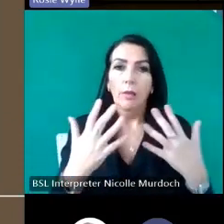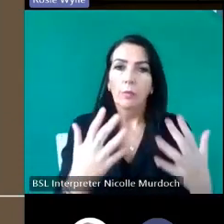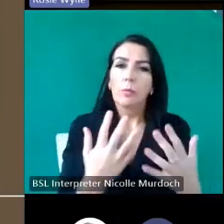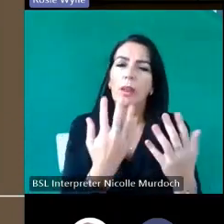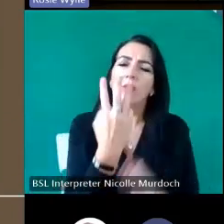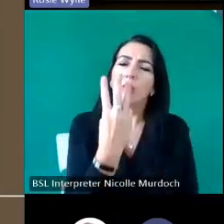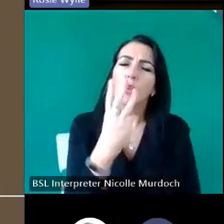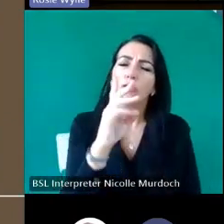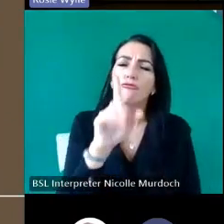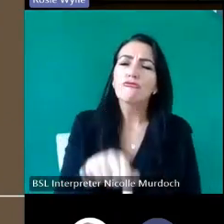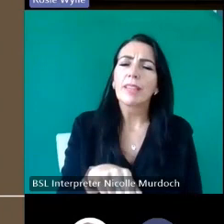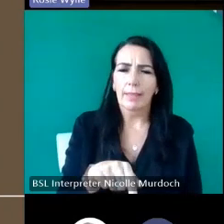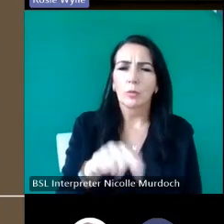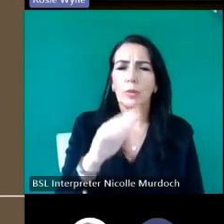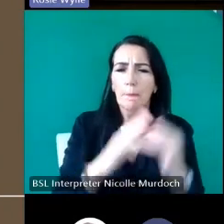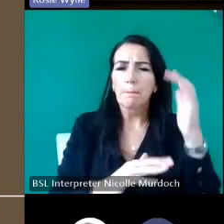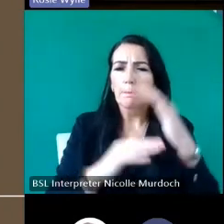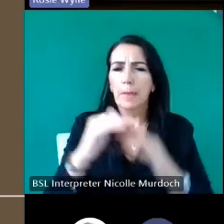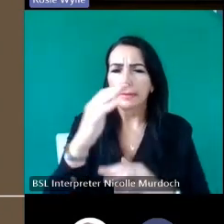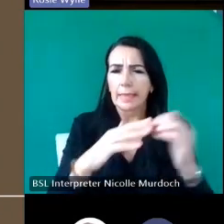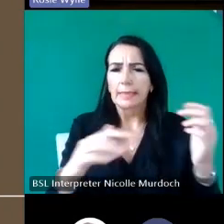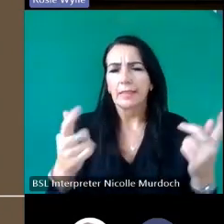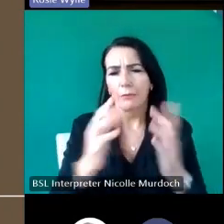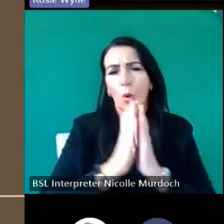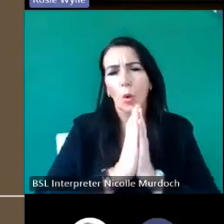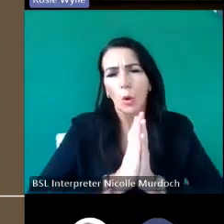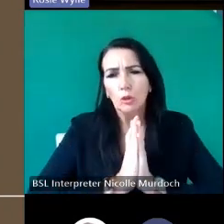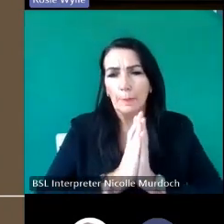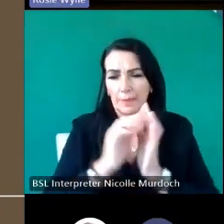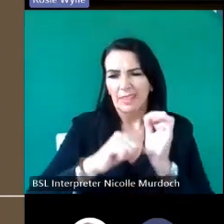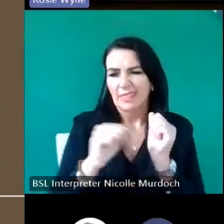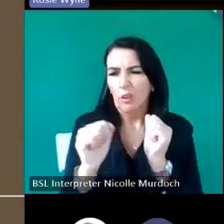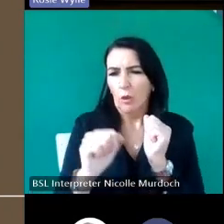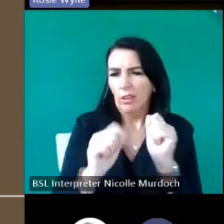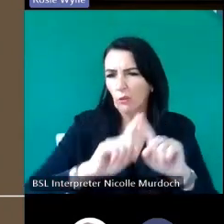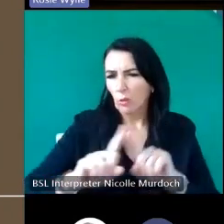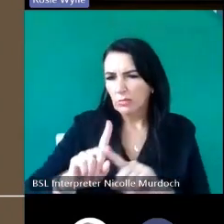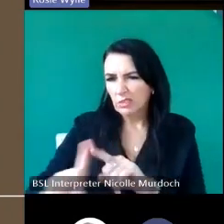in Scotland uh of all theom ations and faiths about aund of those or so are community-owned